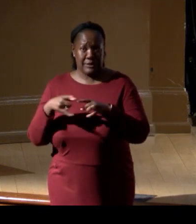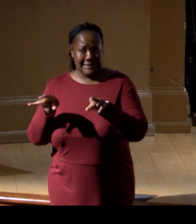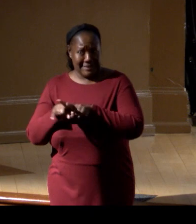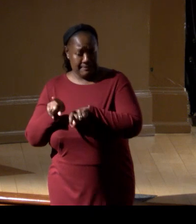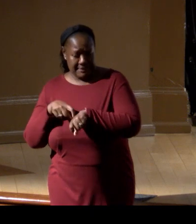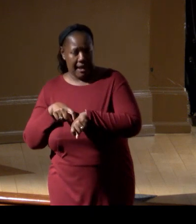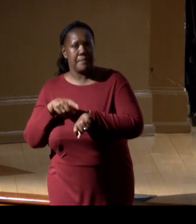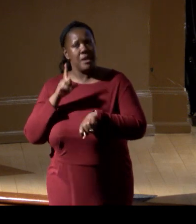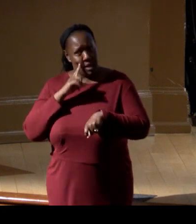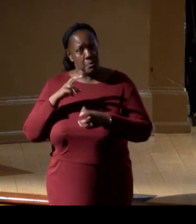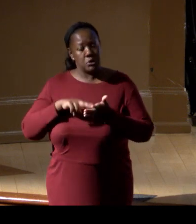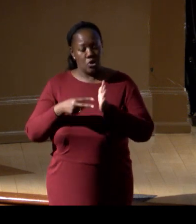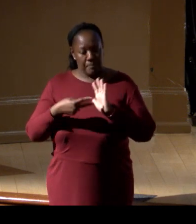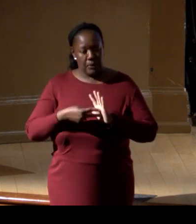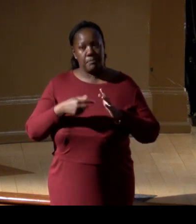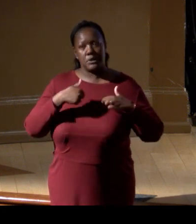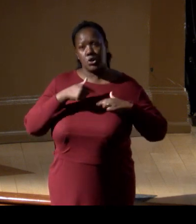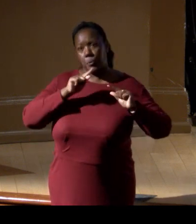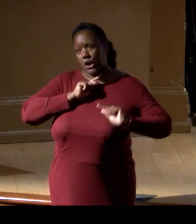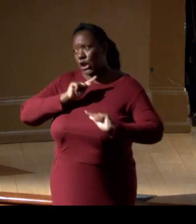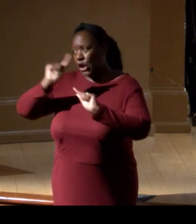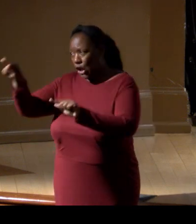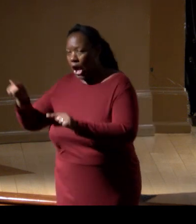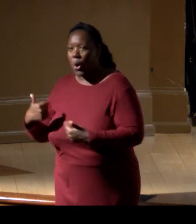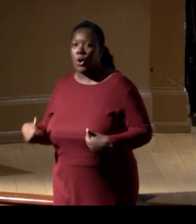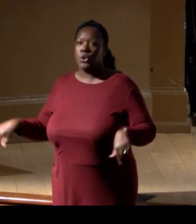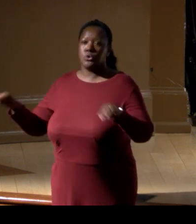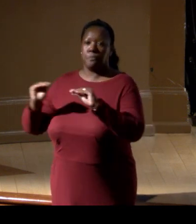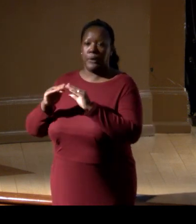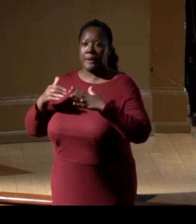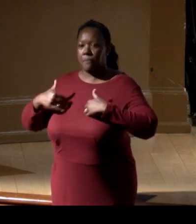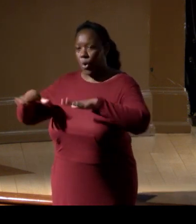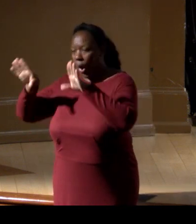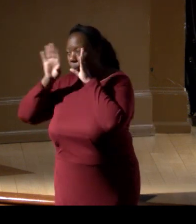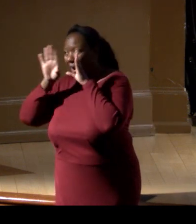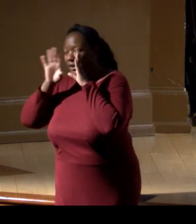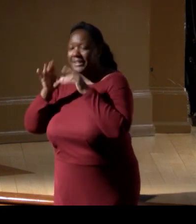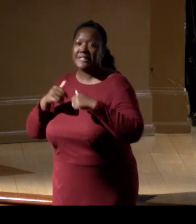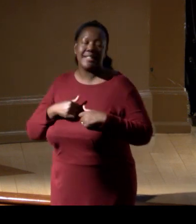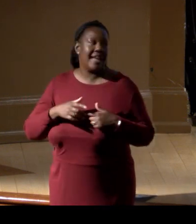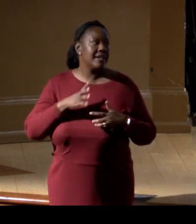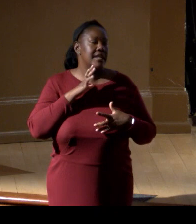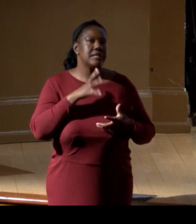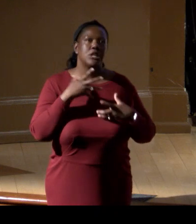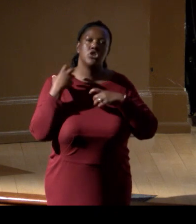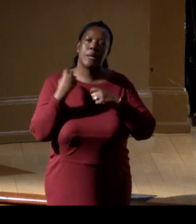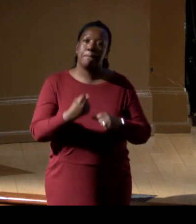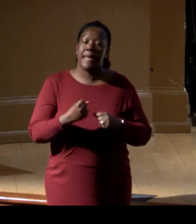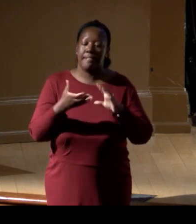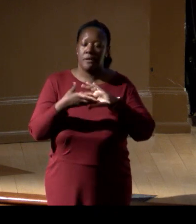Agree there needs to be more awareness up there, but it's such a compelling story, as you said, but it just needs to be communicated.